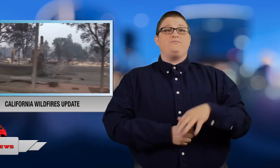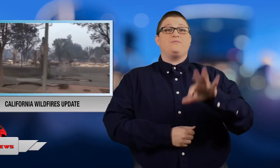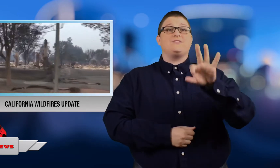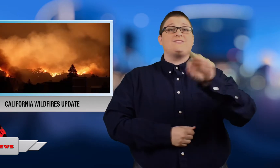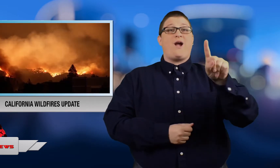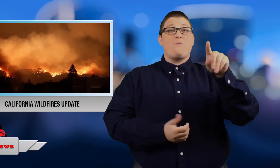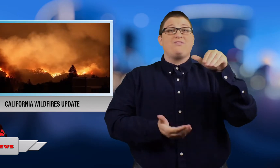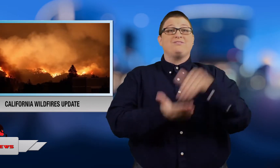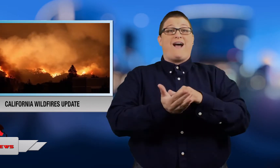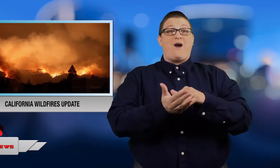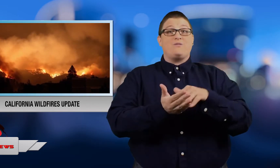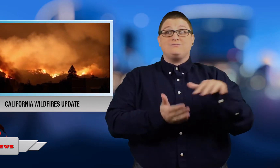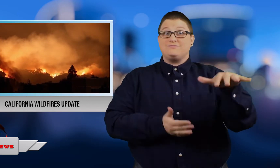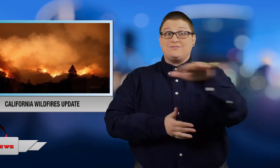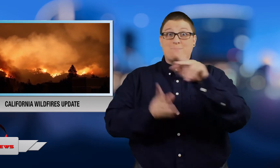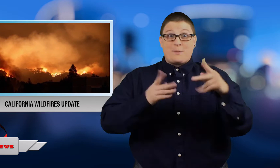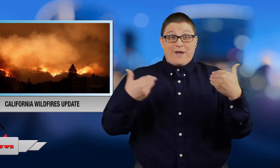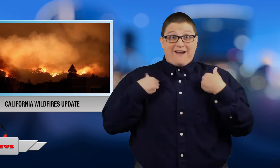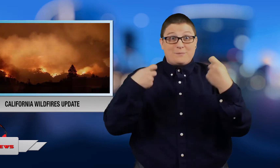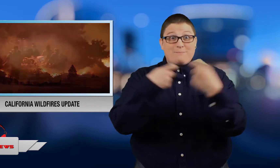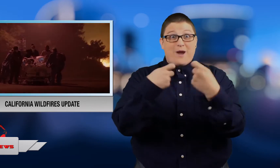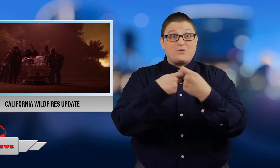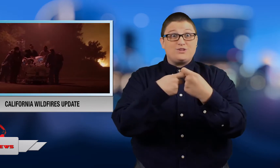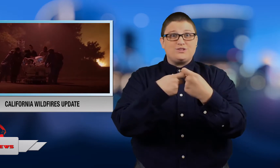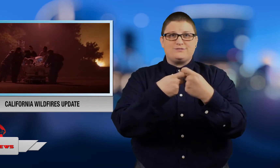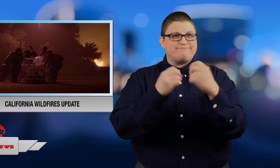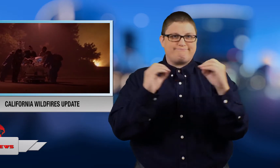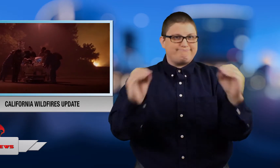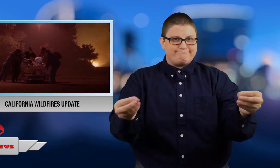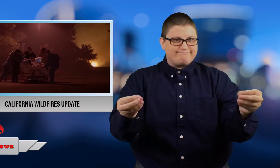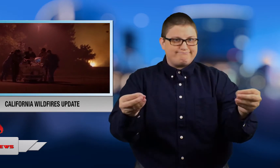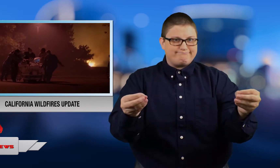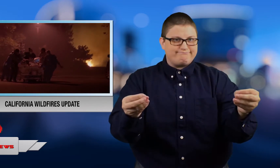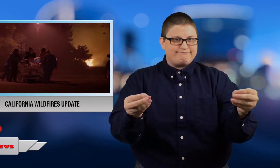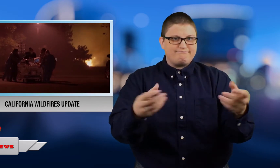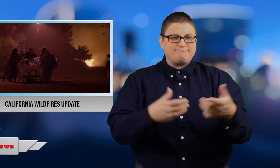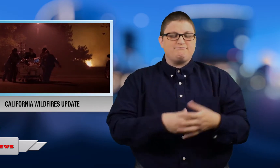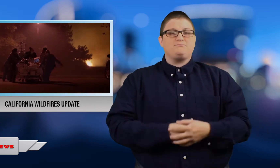91-thousand don't have power.